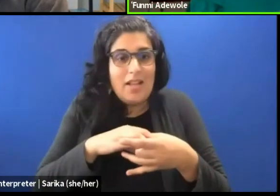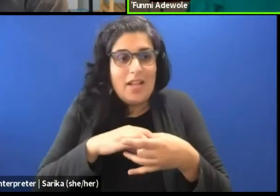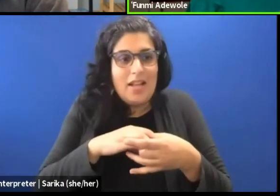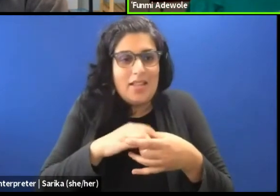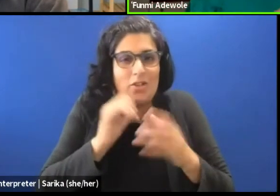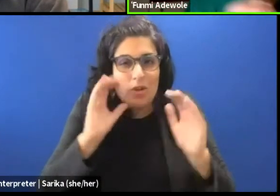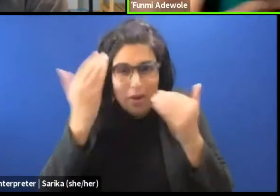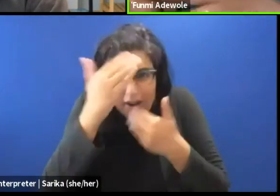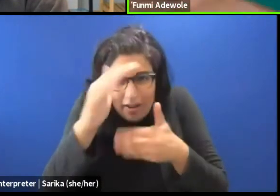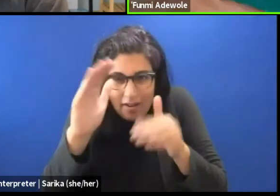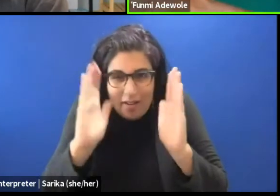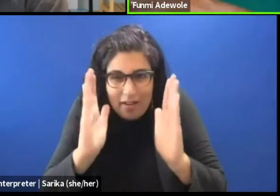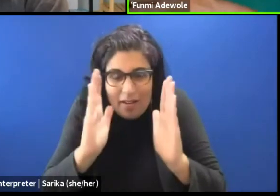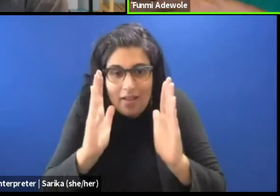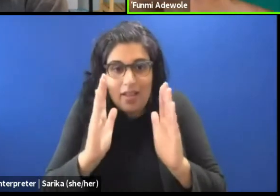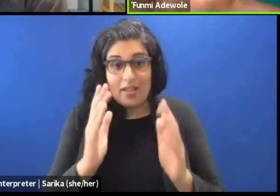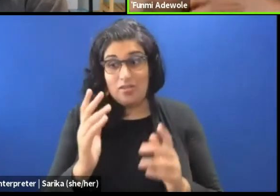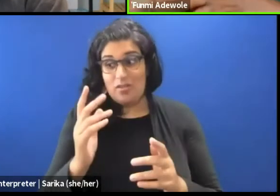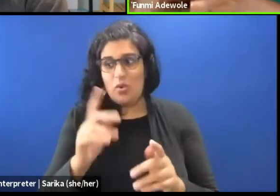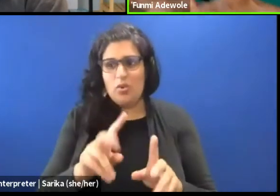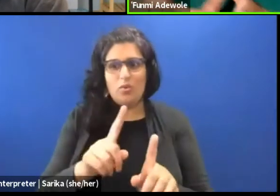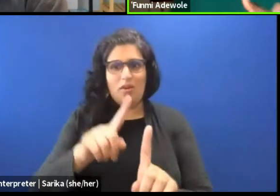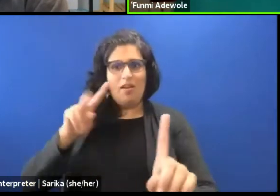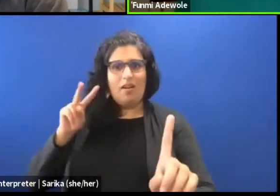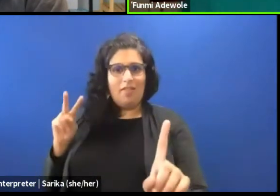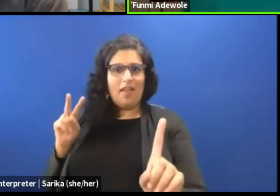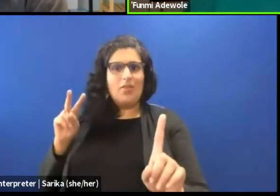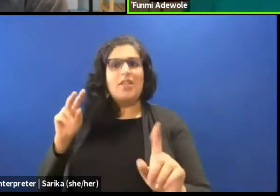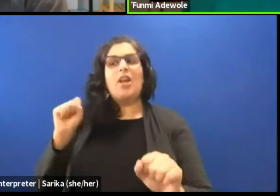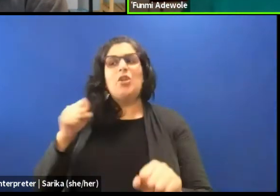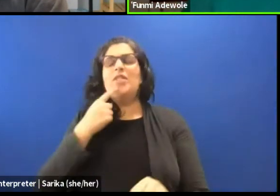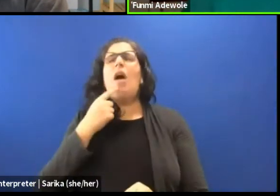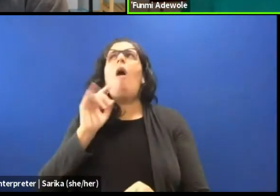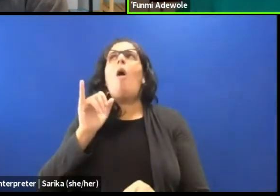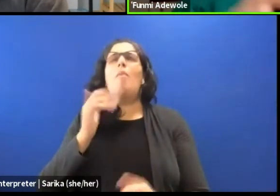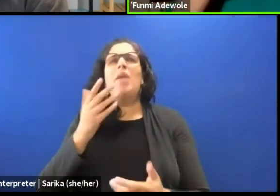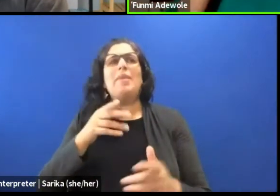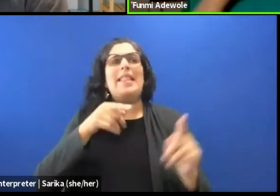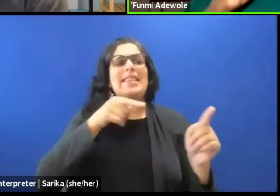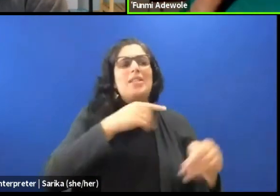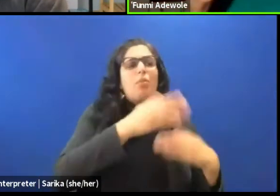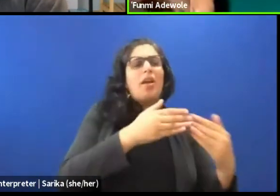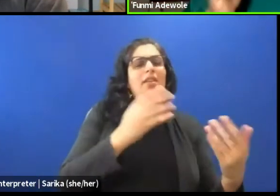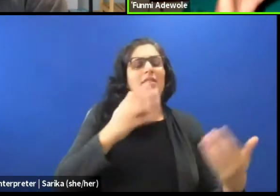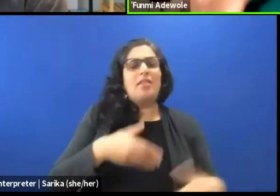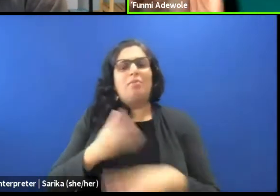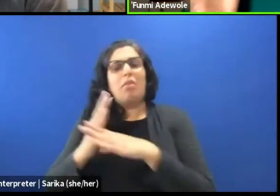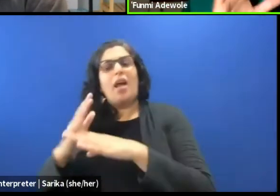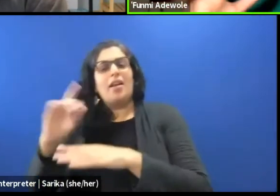that is blocking that process? So it is also having that awareness